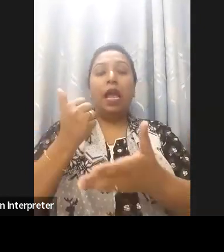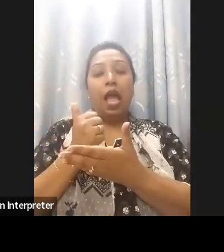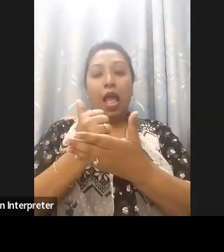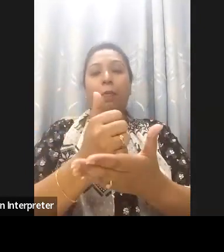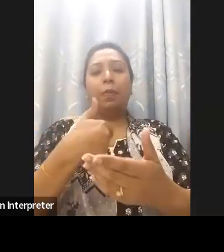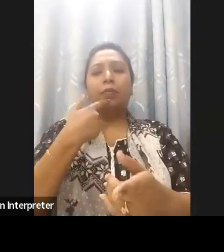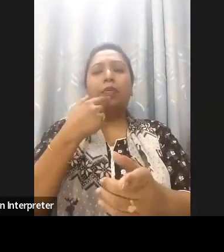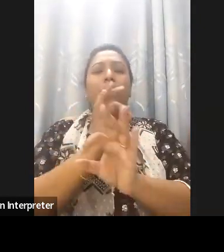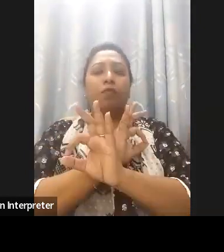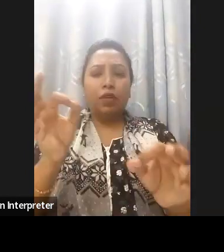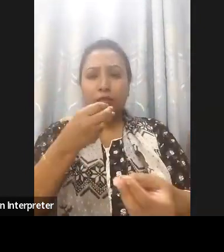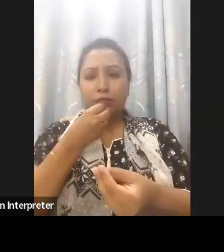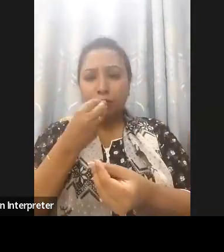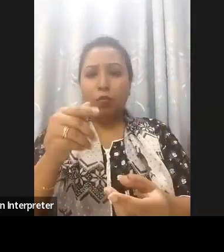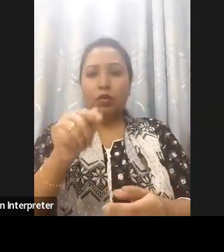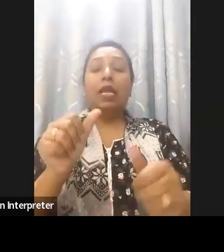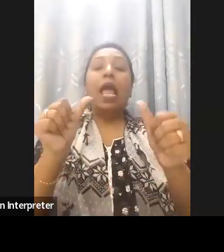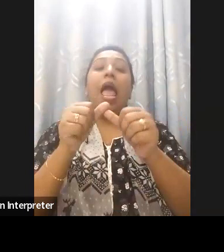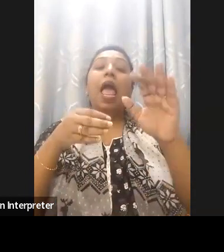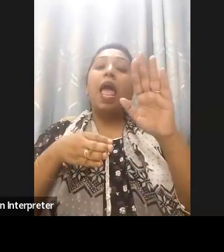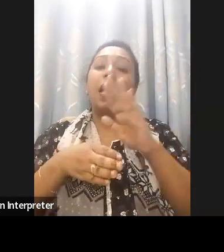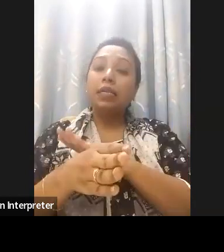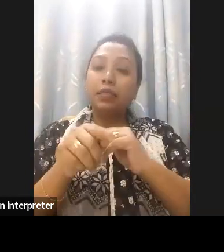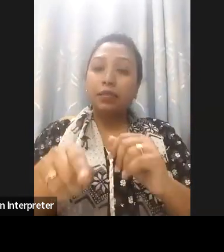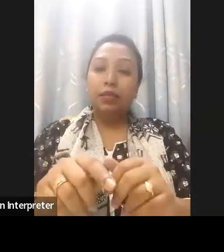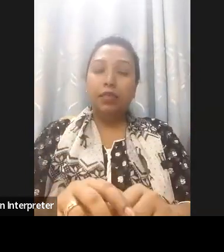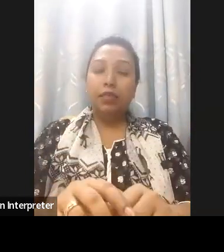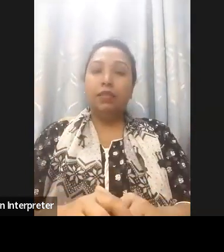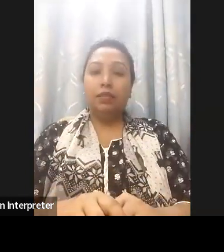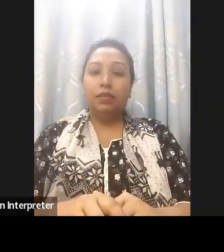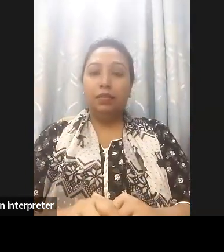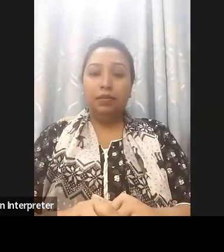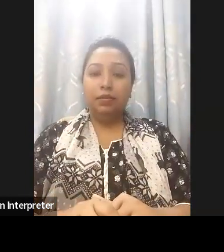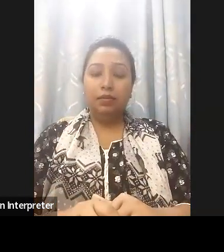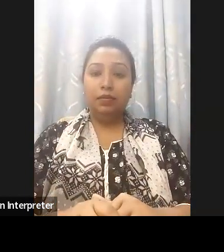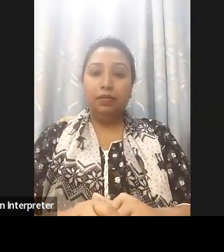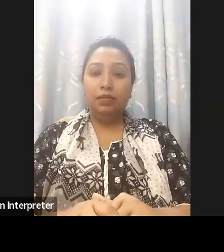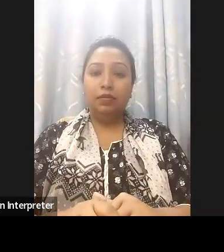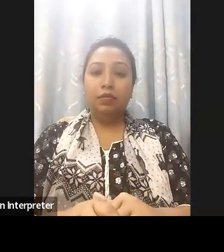we include accessibility from the beginning if we include accessibility from the procurement